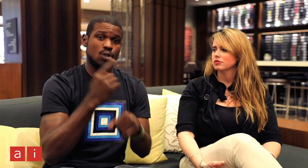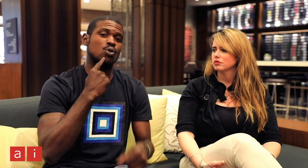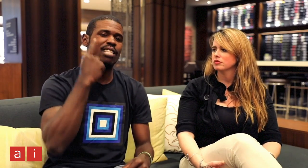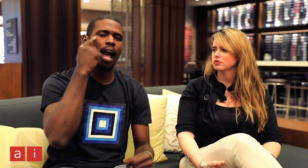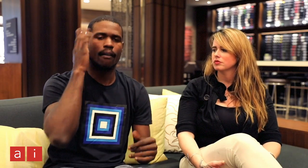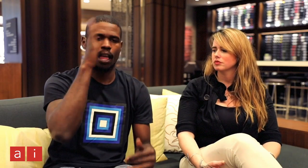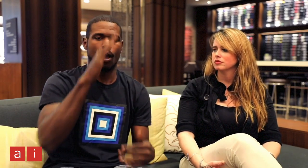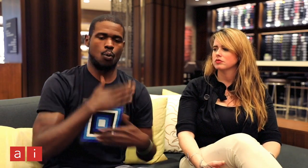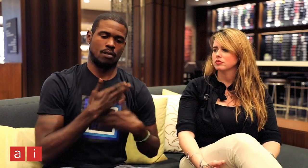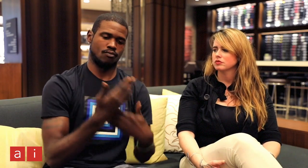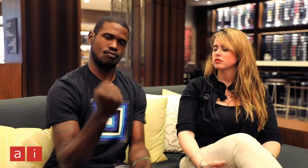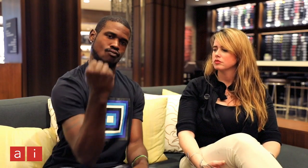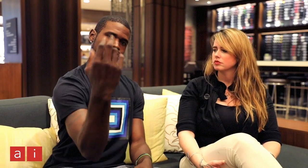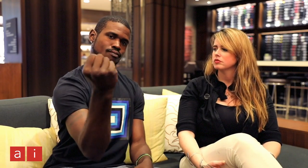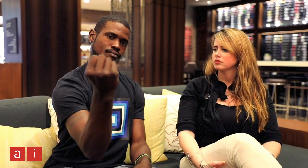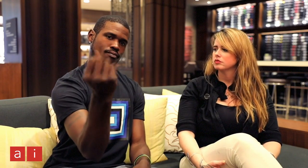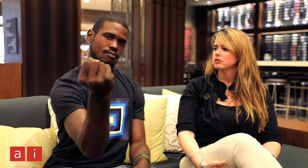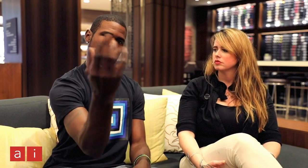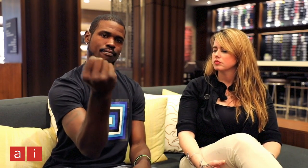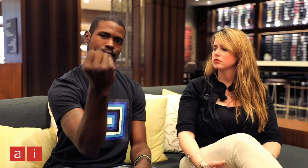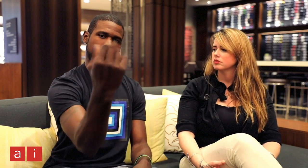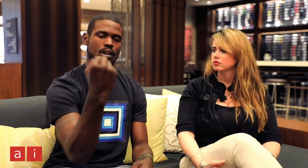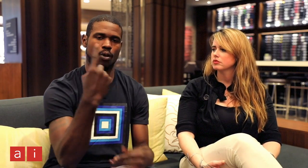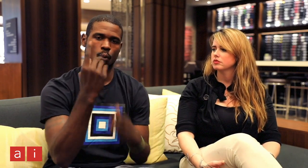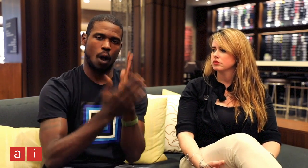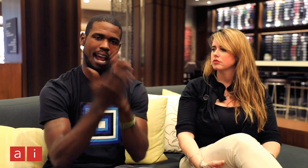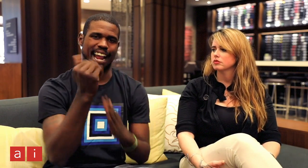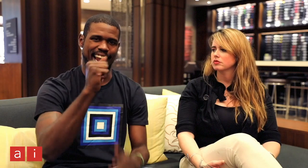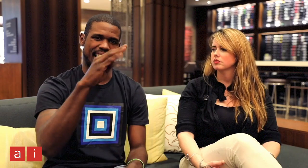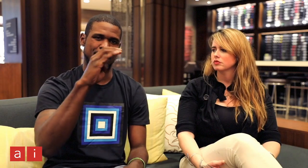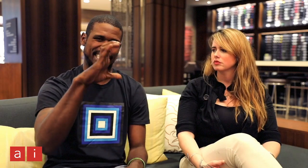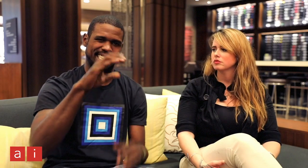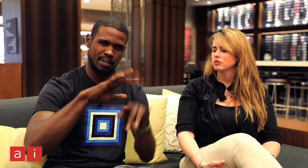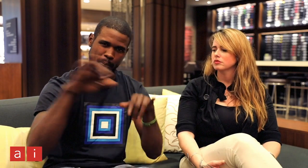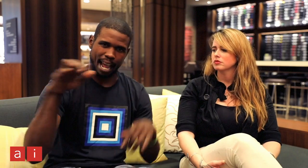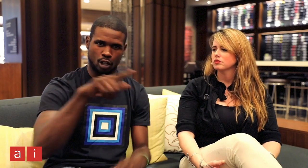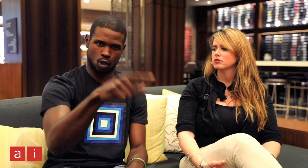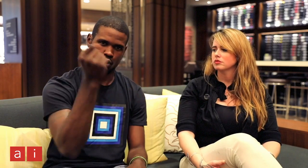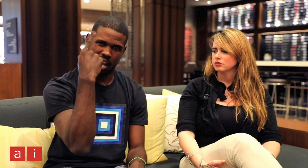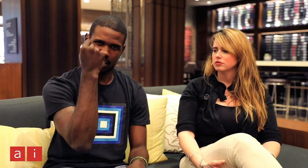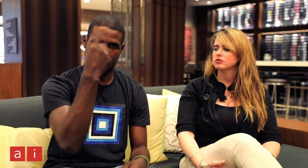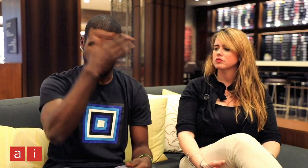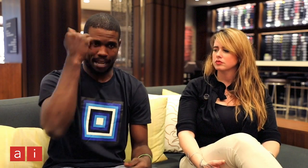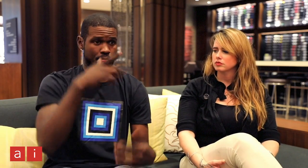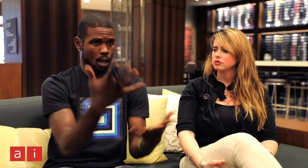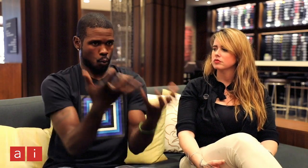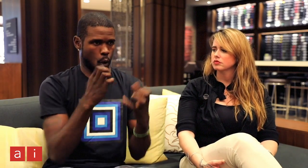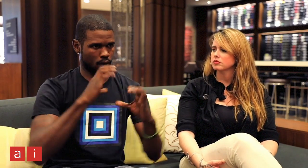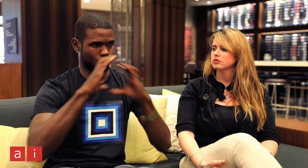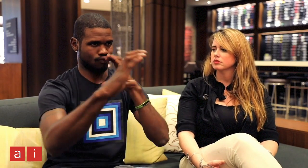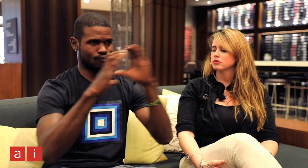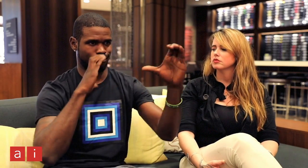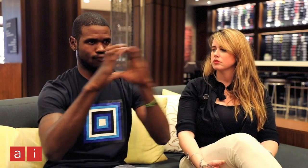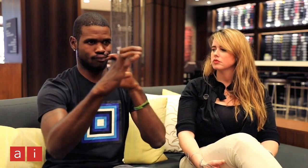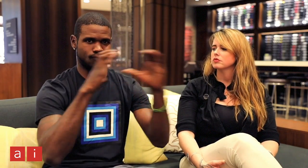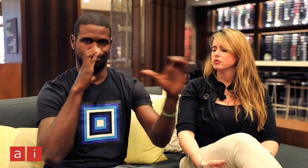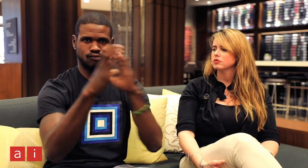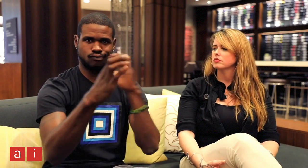is actually deaf, they will be willing and capable to sign or spell with one hand because they want that chance for clear communication.